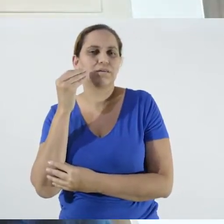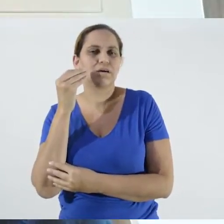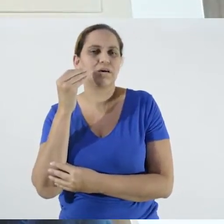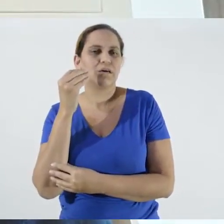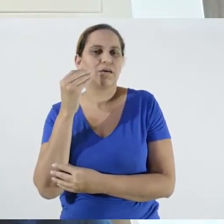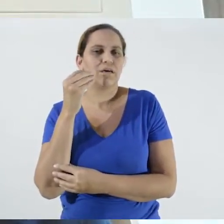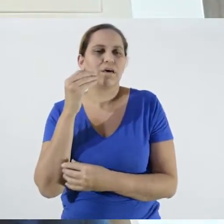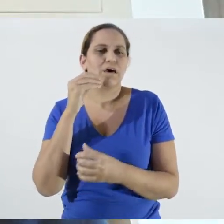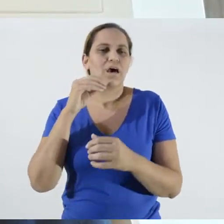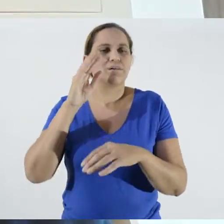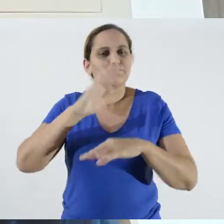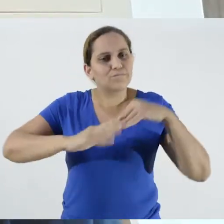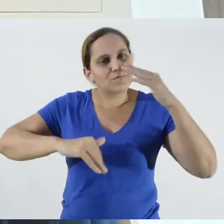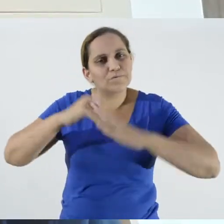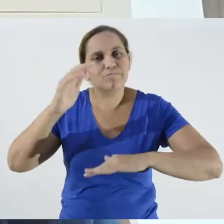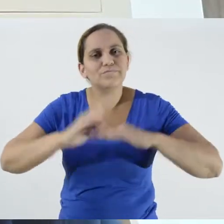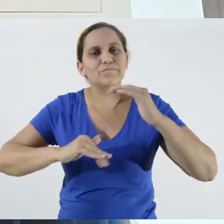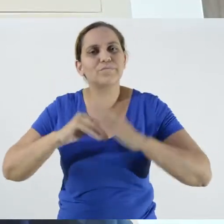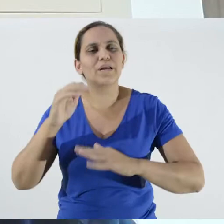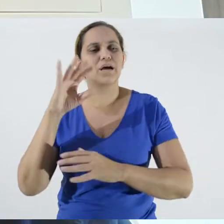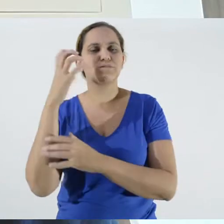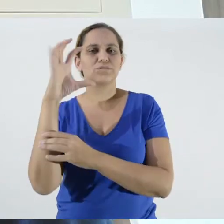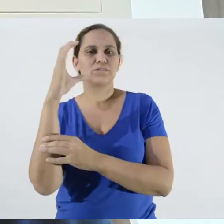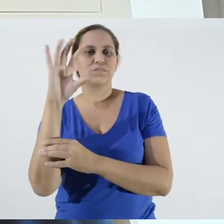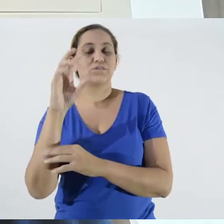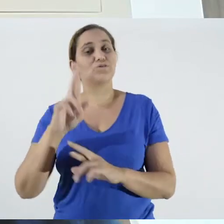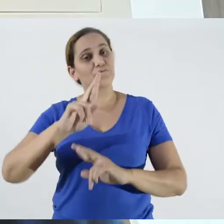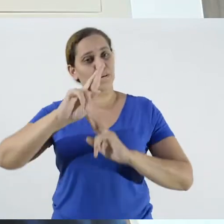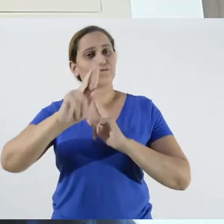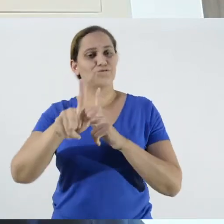experimentation, the one we are seeing